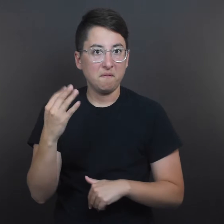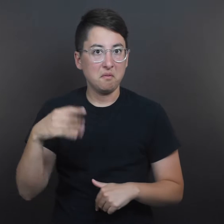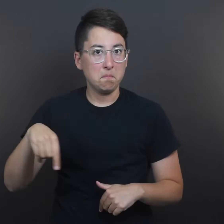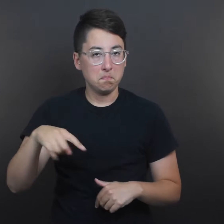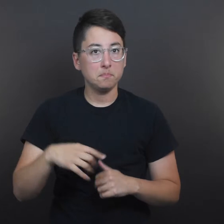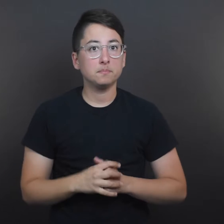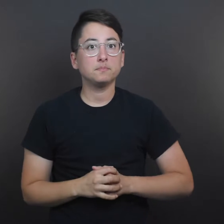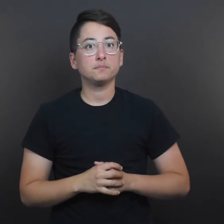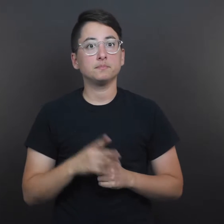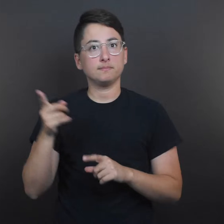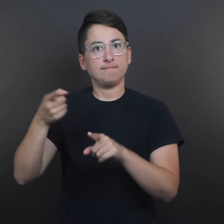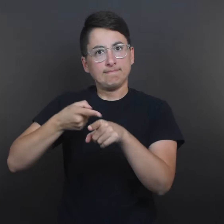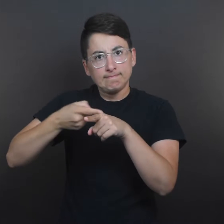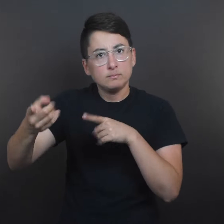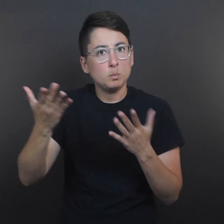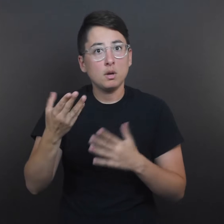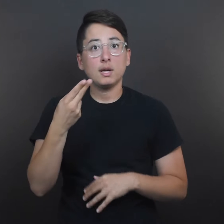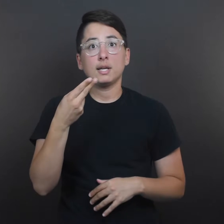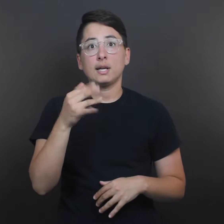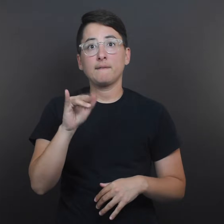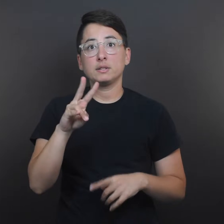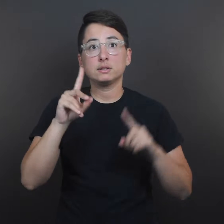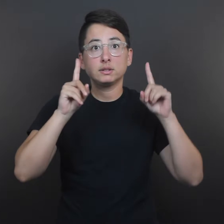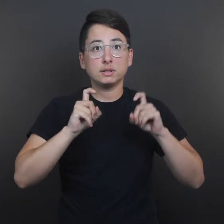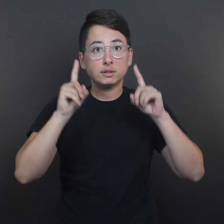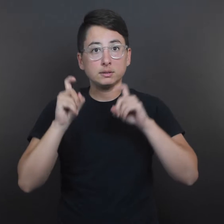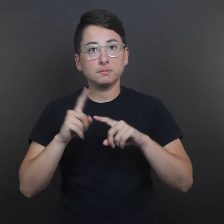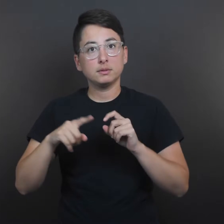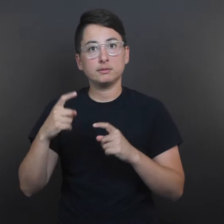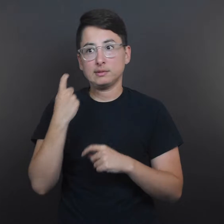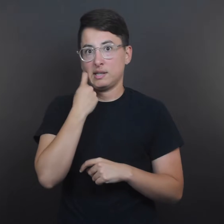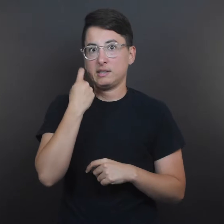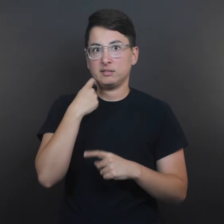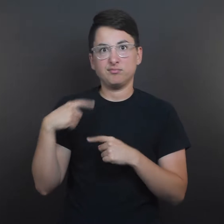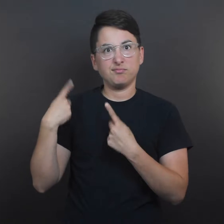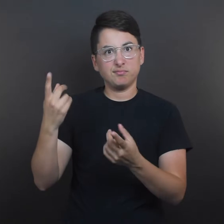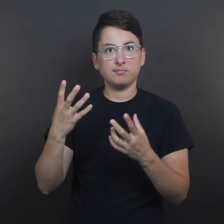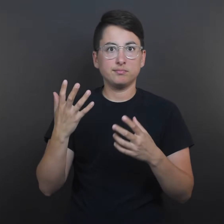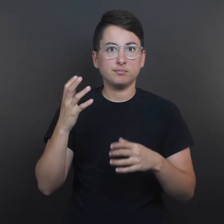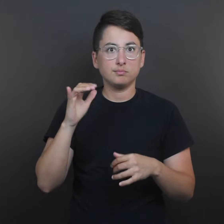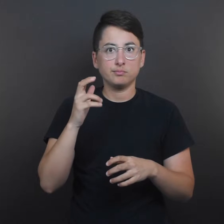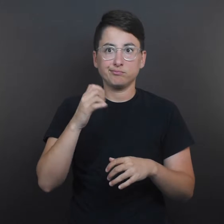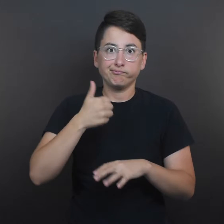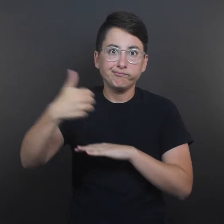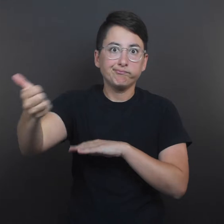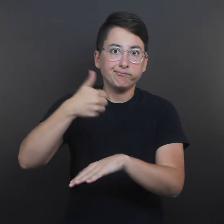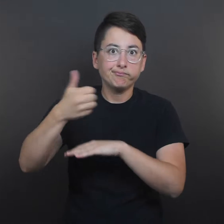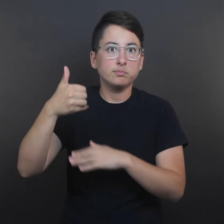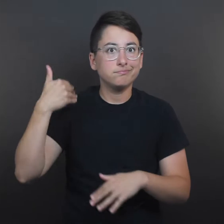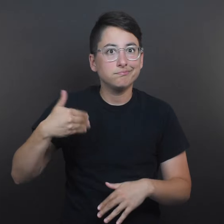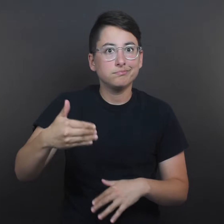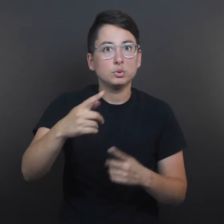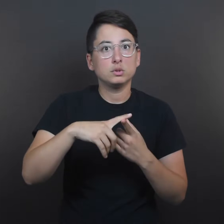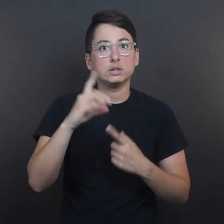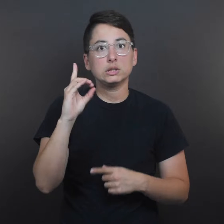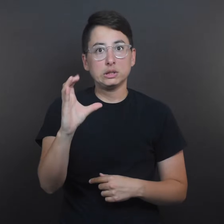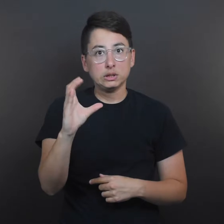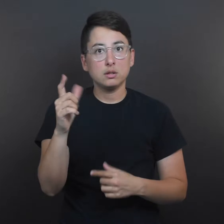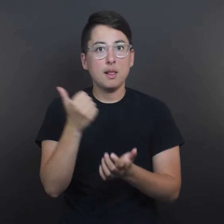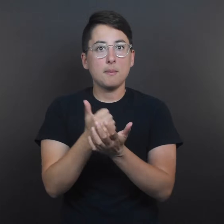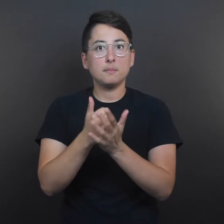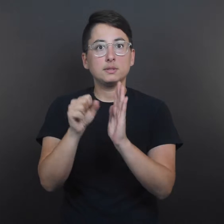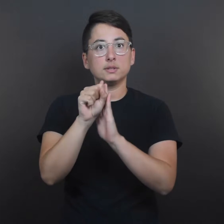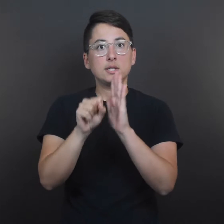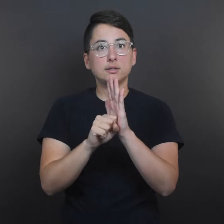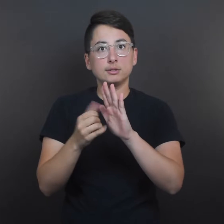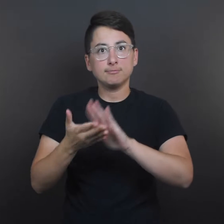But lately, this expert on HIV testing has been shuttling back and forth to Washington to